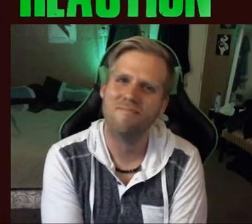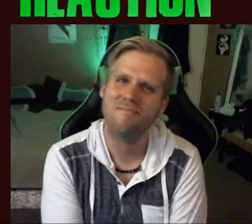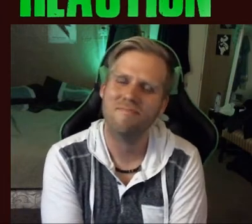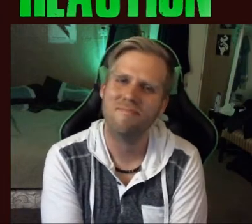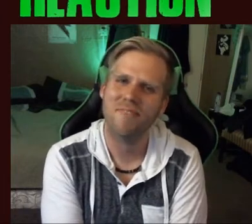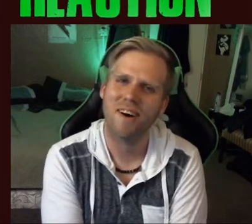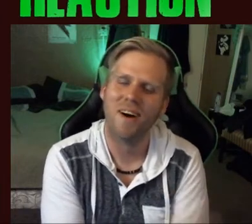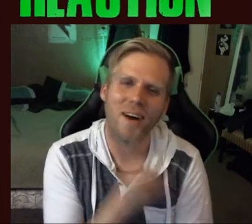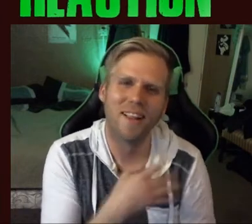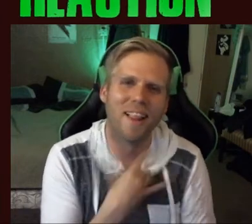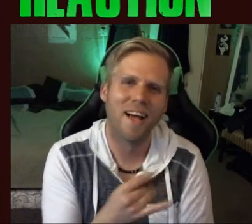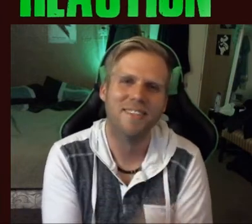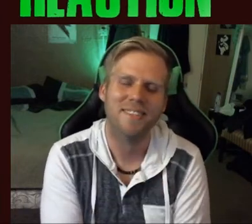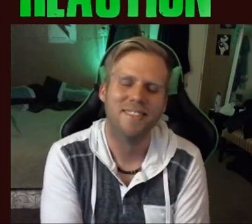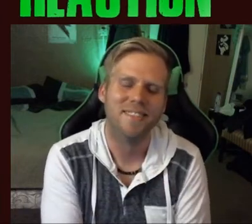really like it..